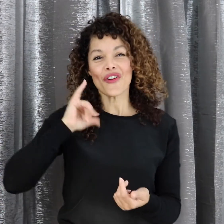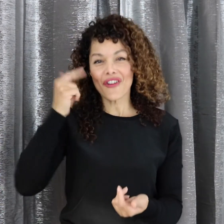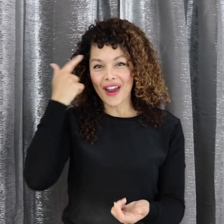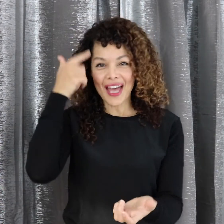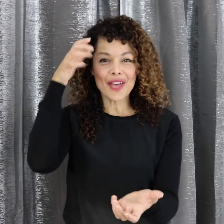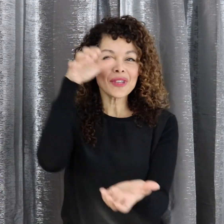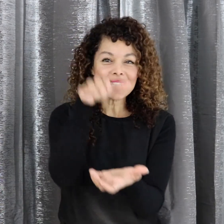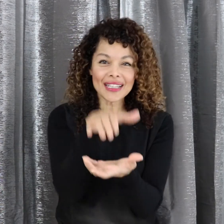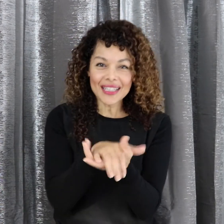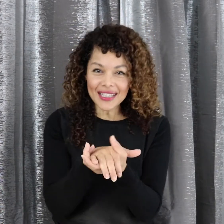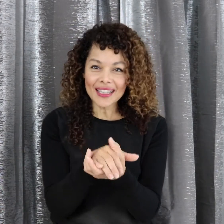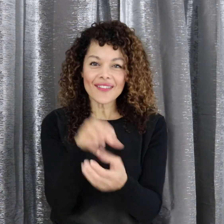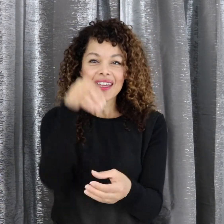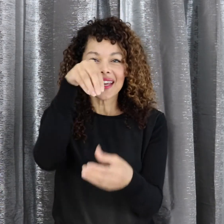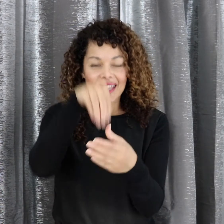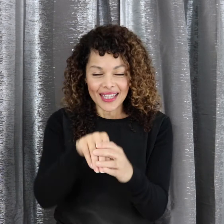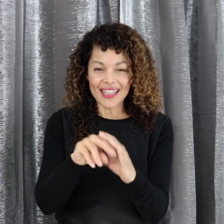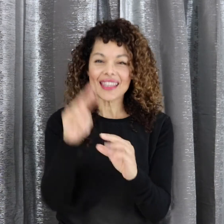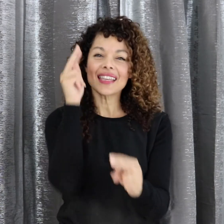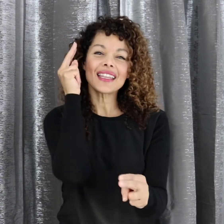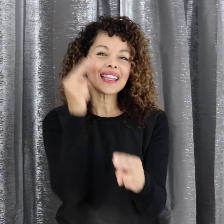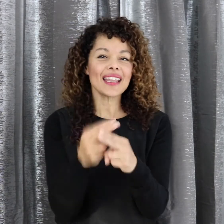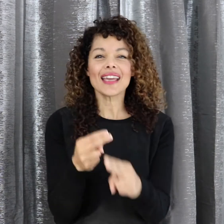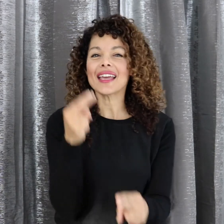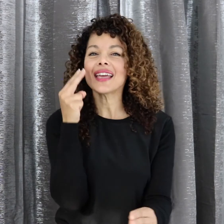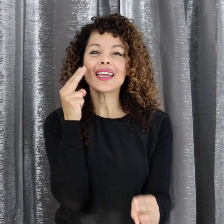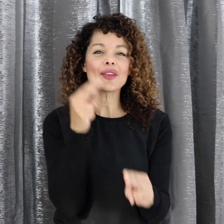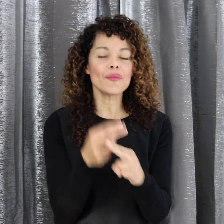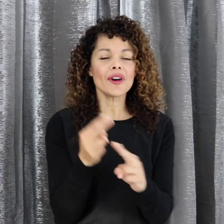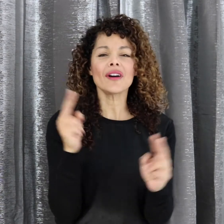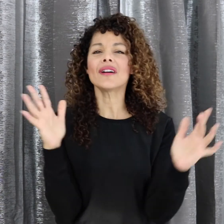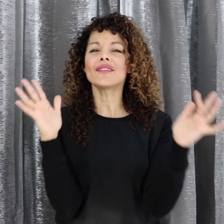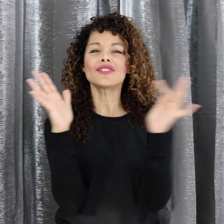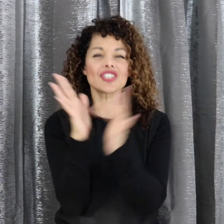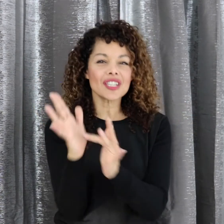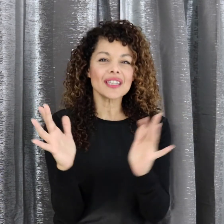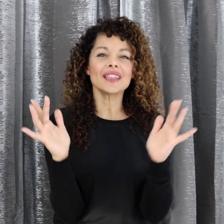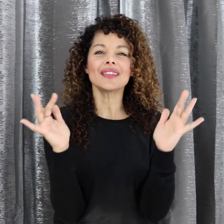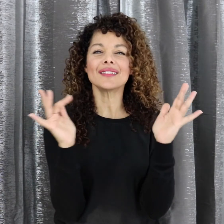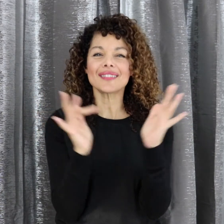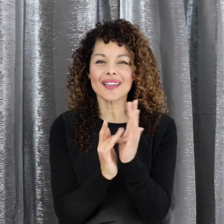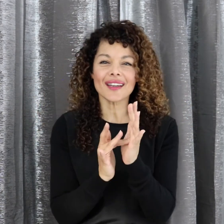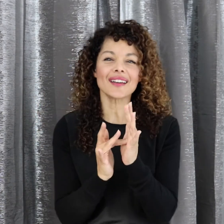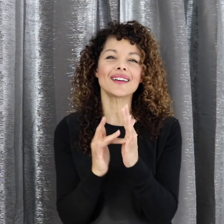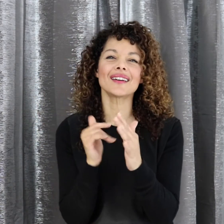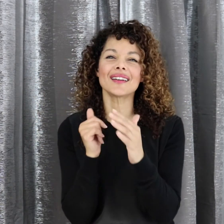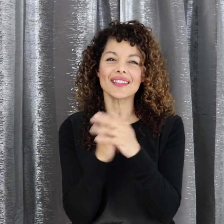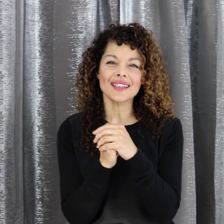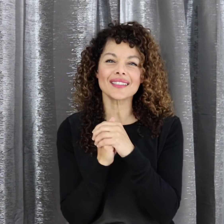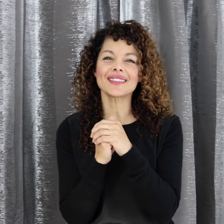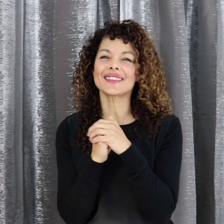For I believe, in the name of Jesus